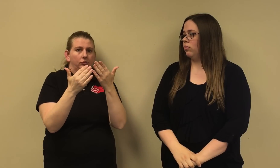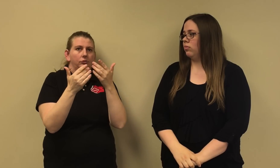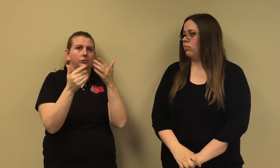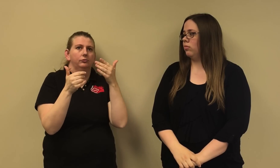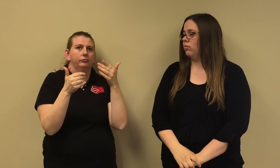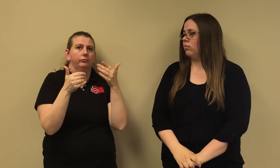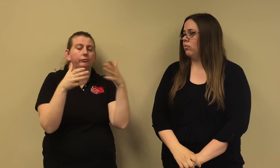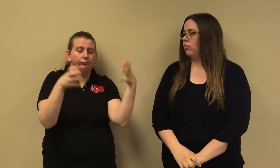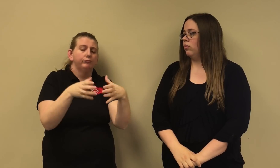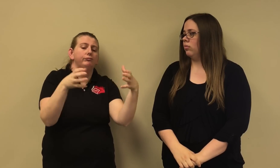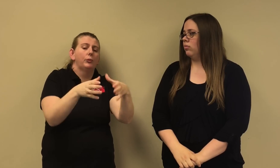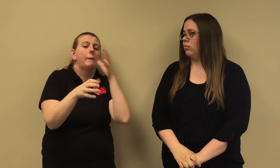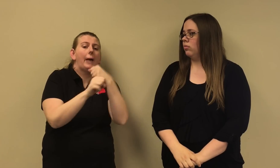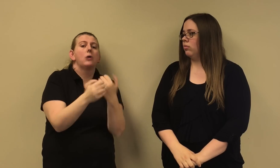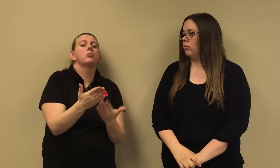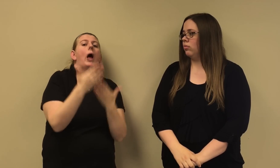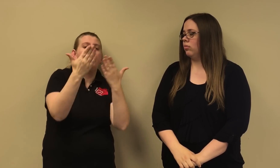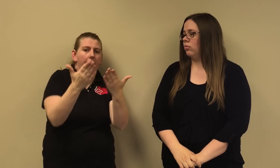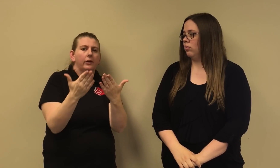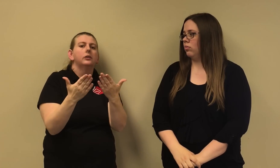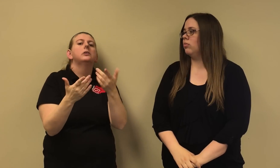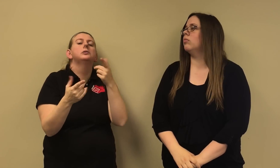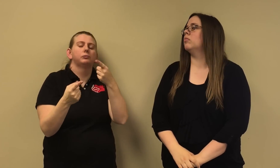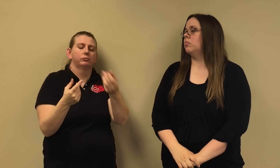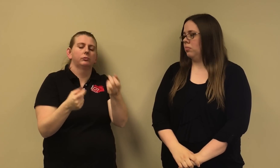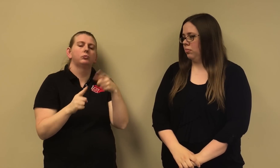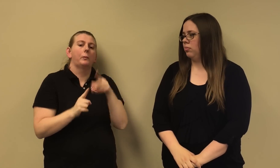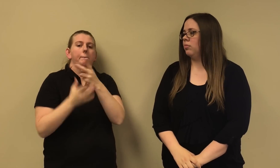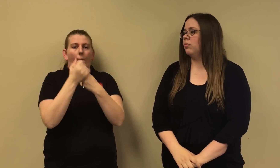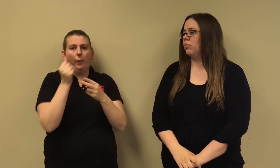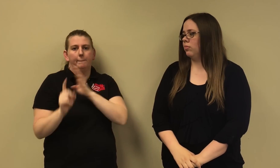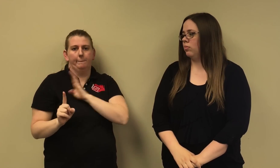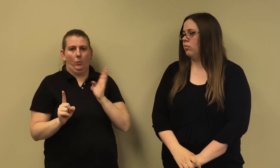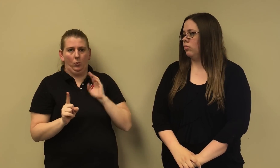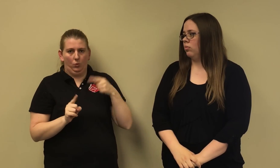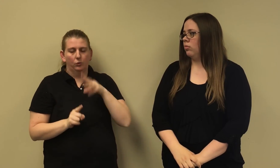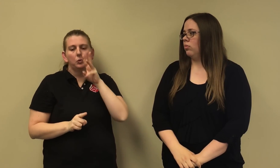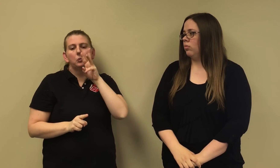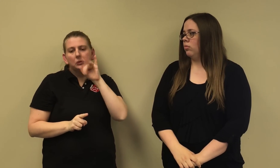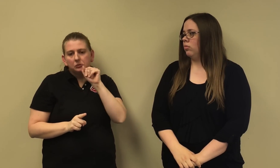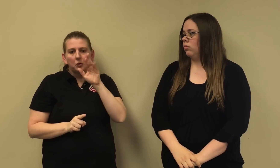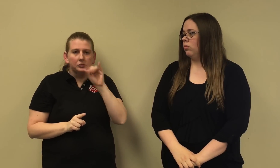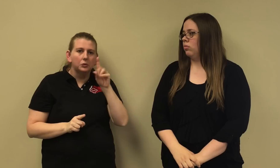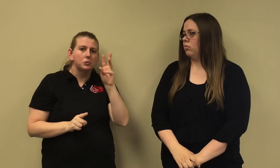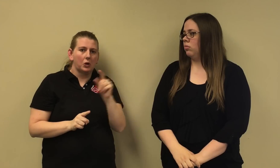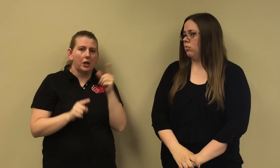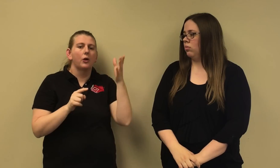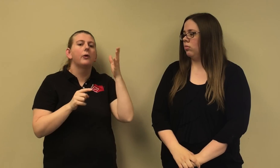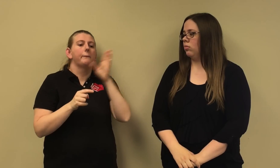The committee's primary focus will be making recommedations about the licensure to both boards.